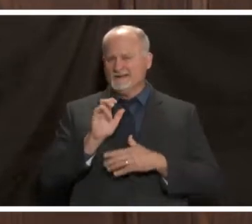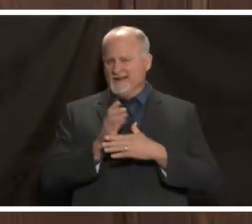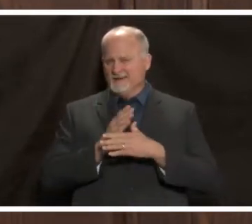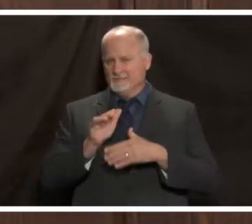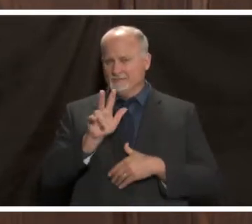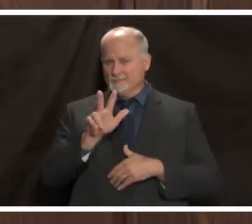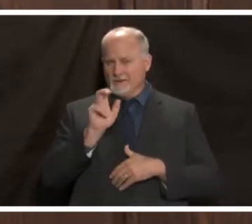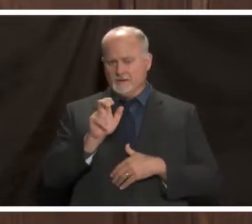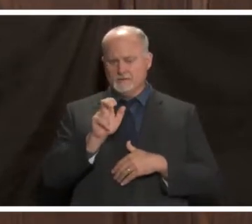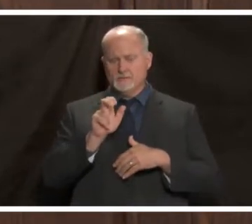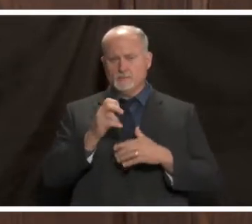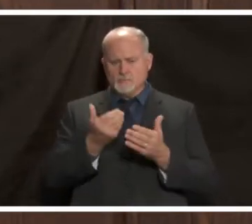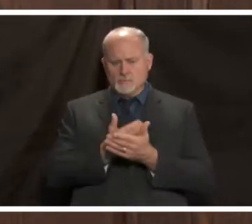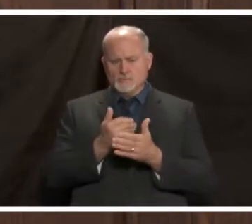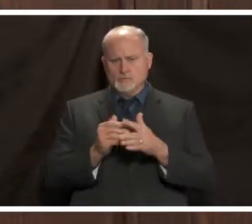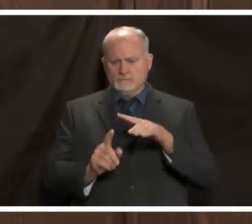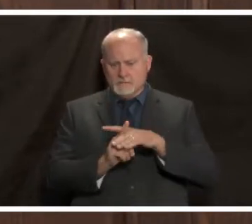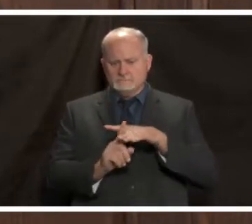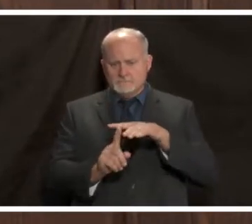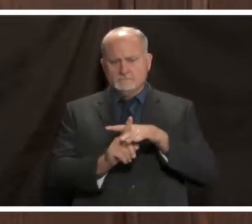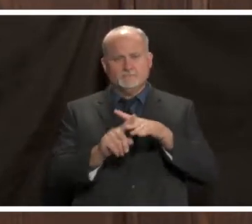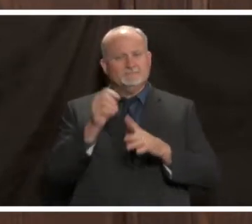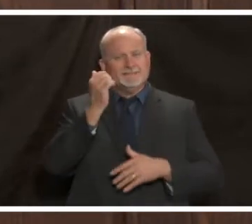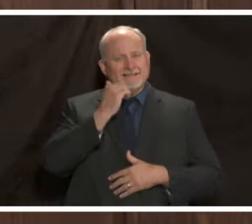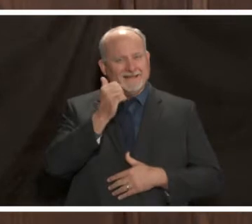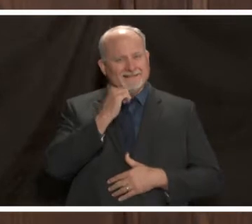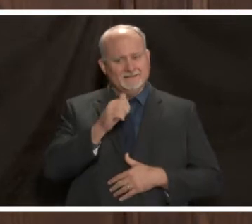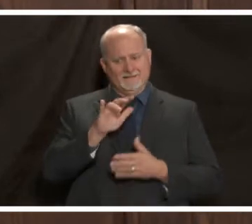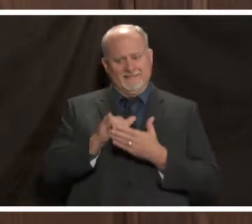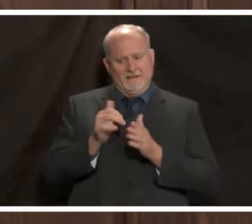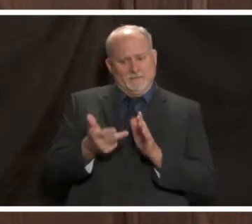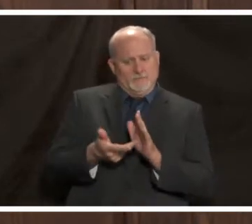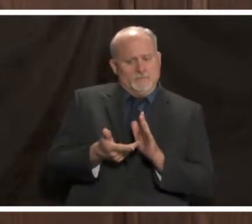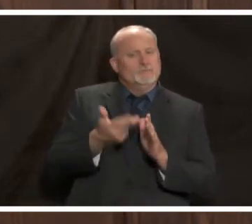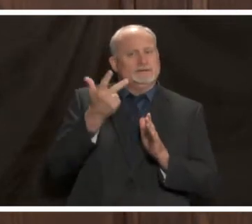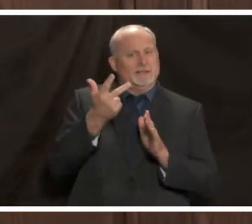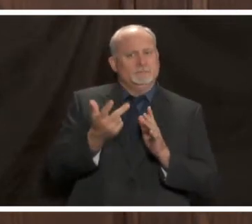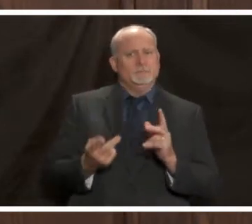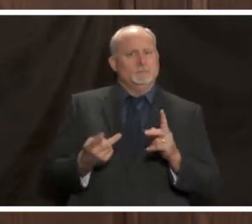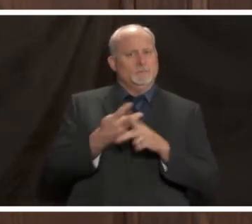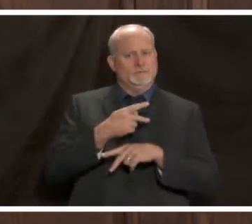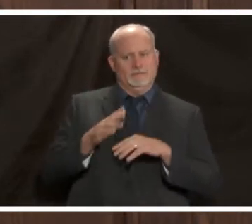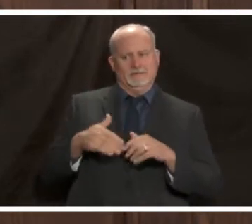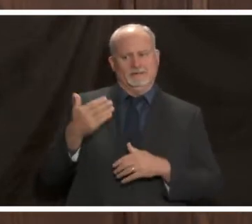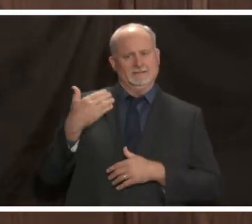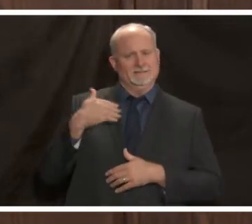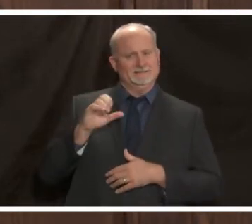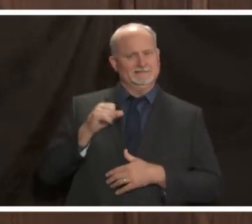this is this is three times the level that we had back in september and it is now the